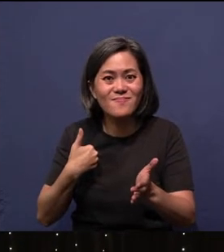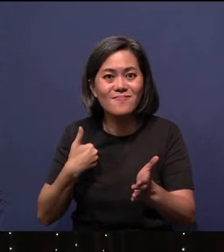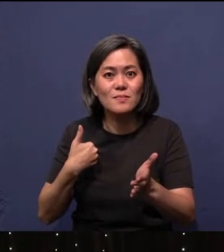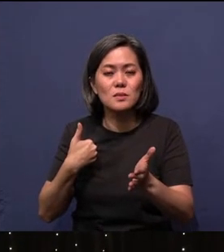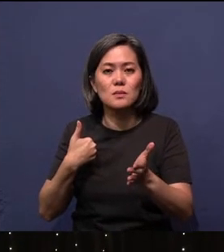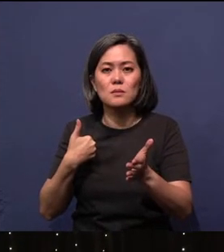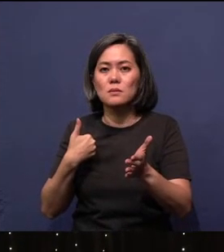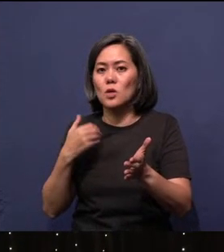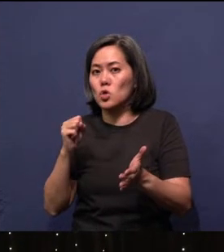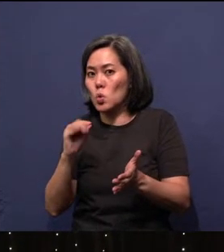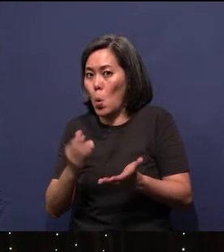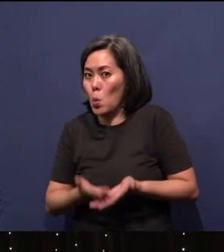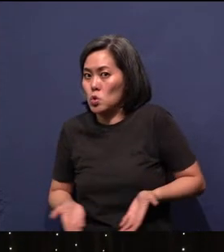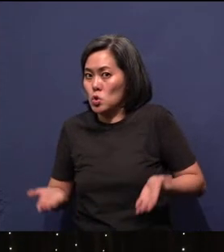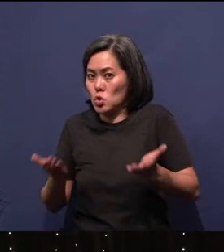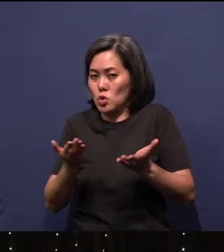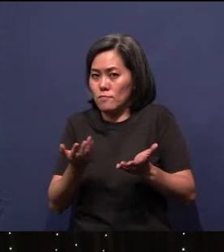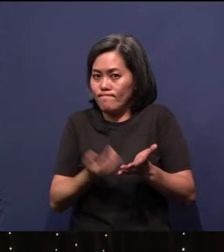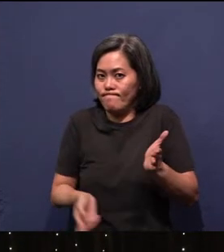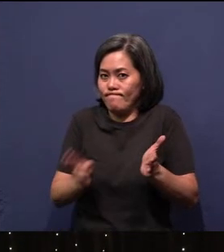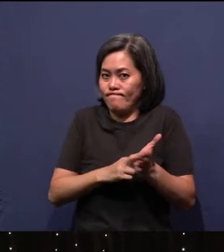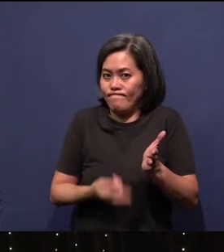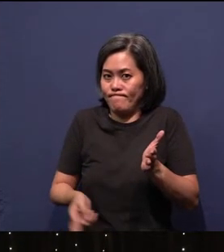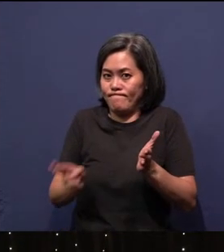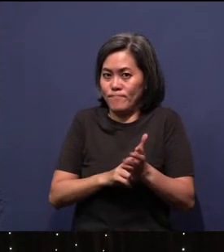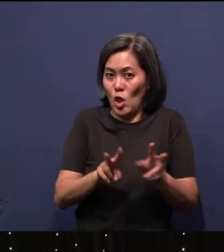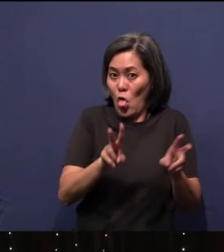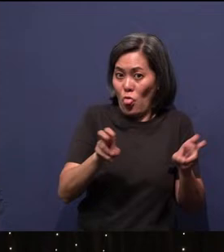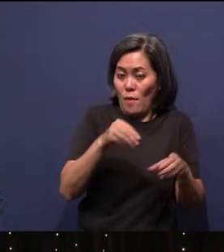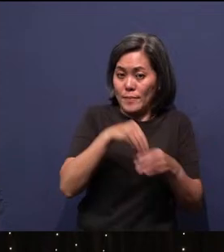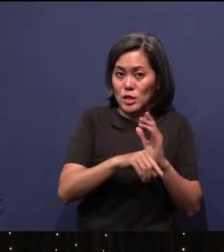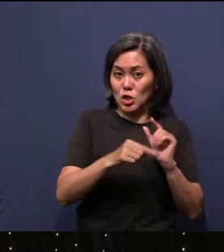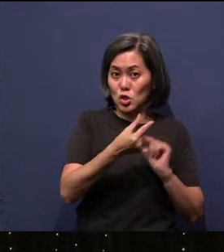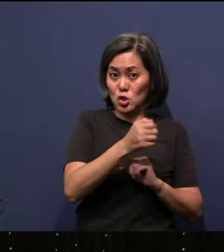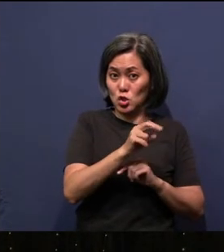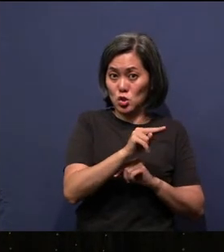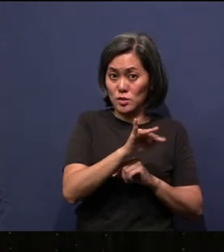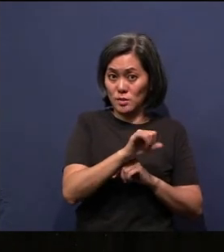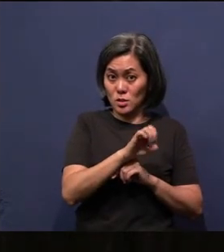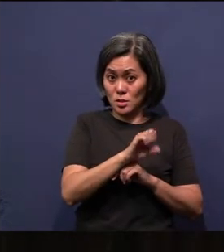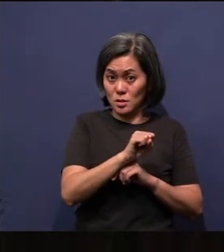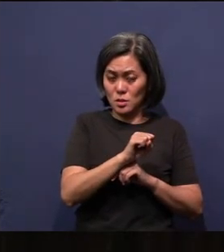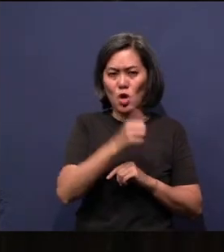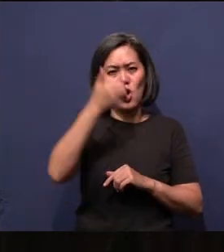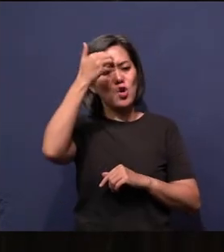And so here is the recurring theme in Genesis that God made it good. Where does the